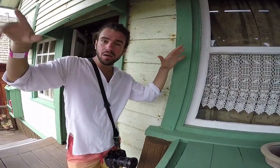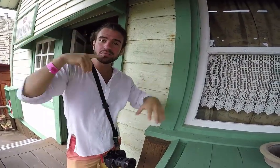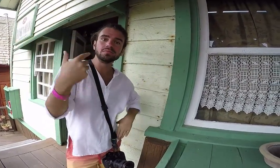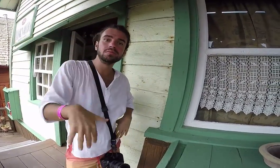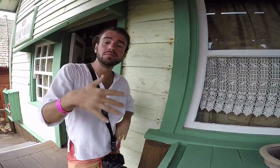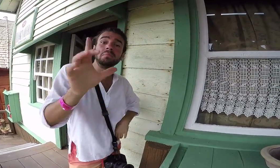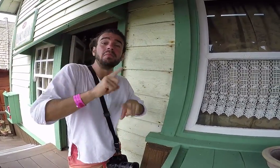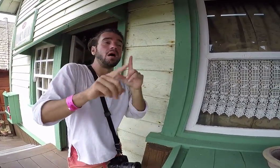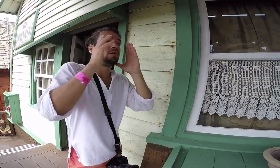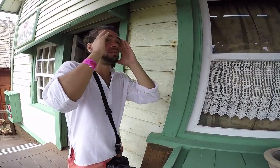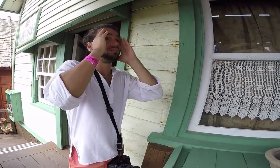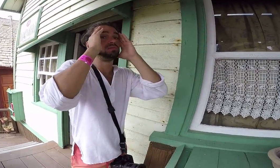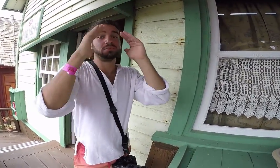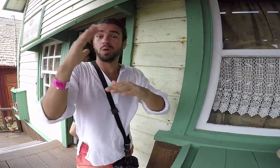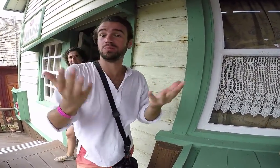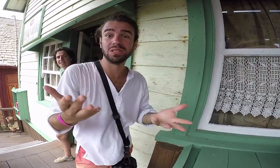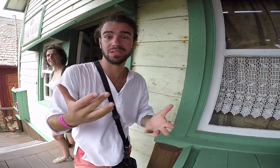But there's more crazy fact!